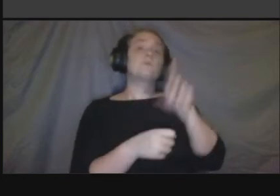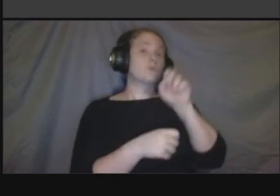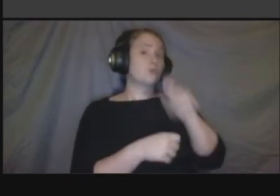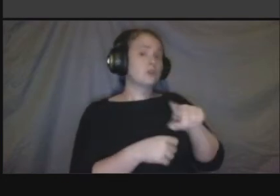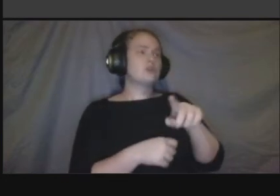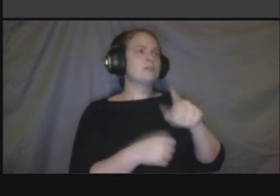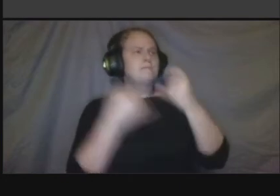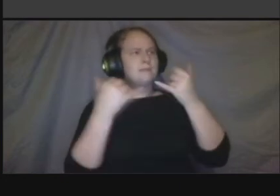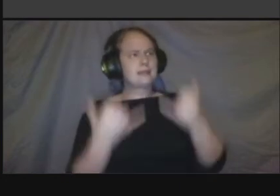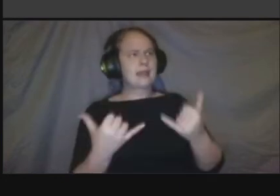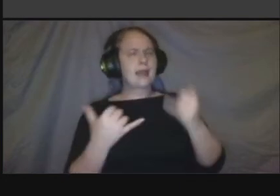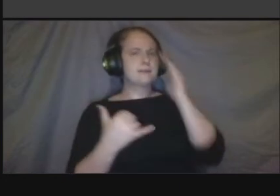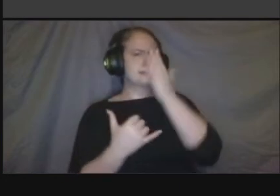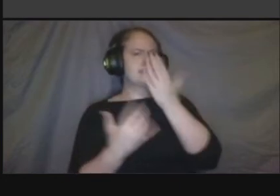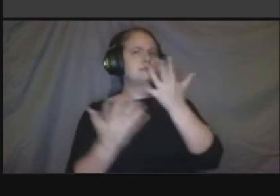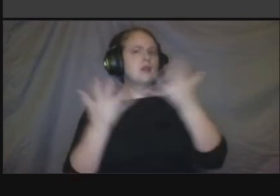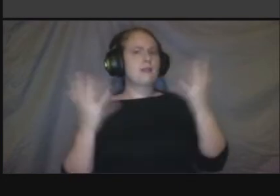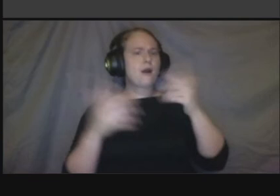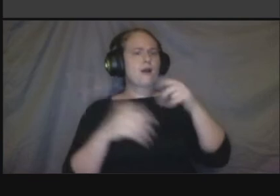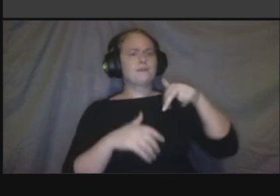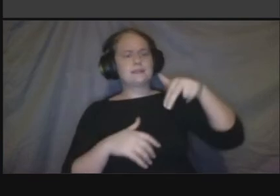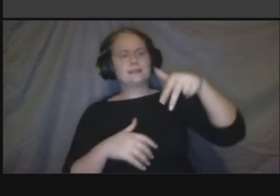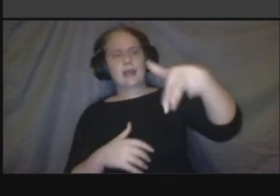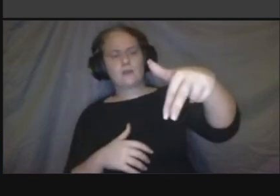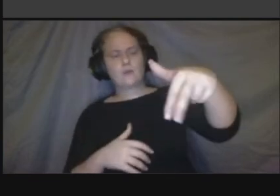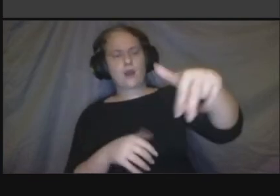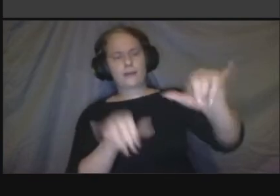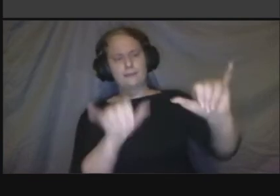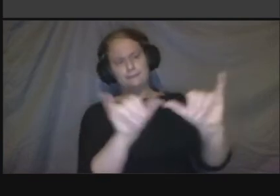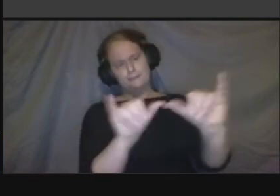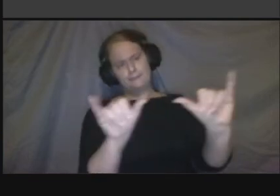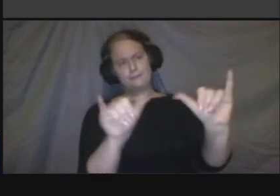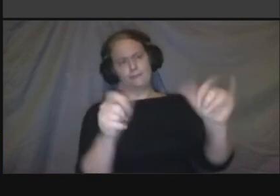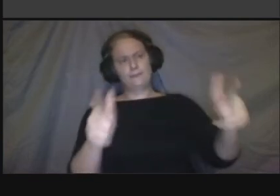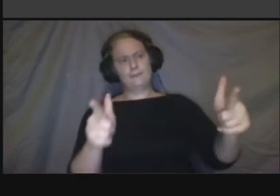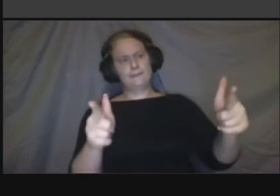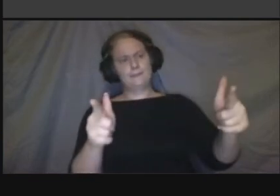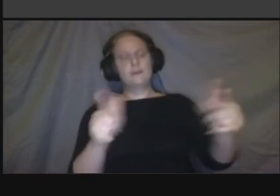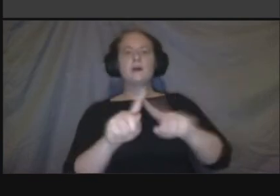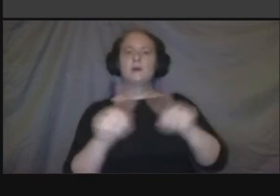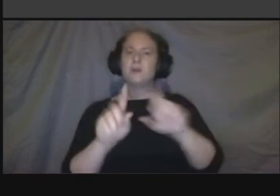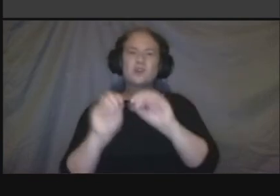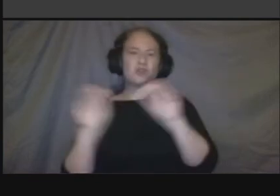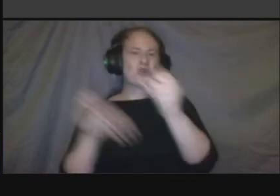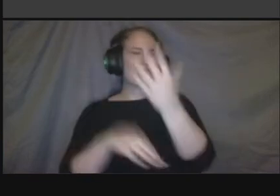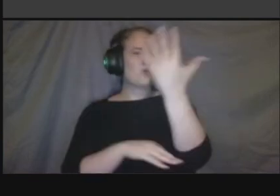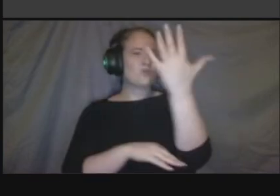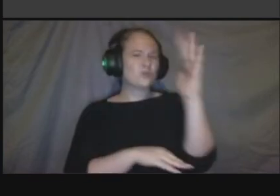space or gathering space getting some cafe space or et cetera i would like to see green space or